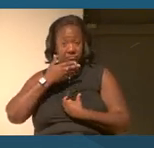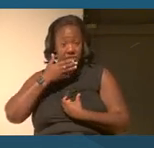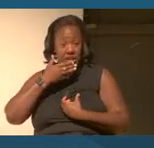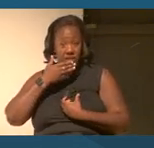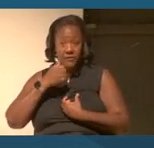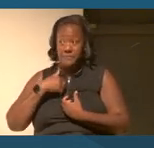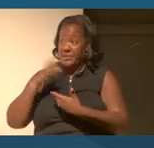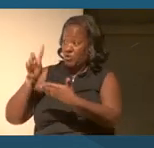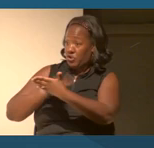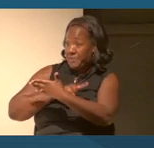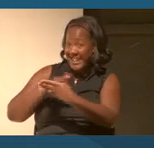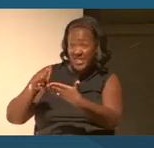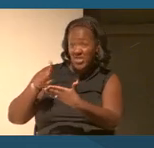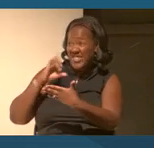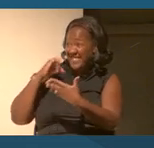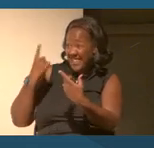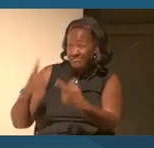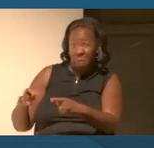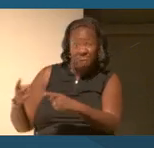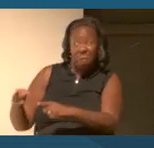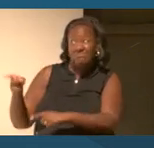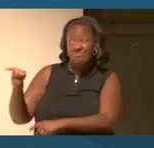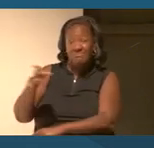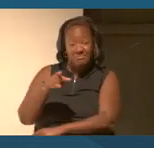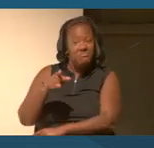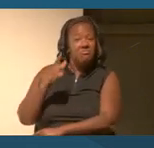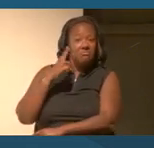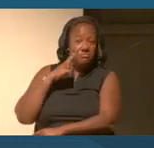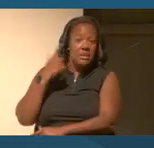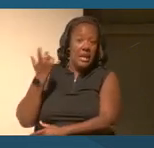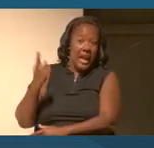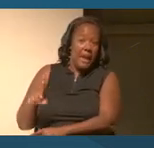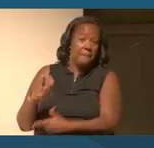goes along with that is also in the United States.